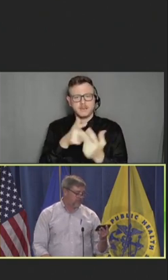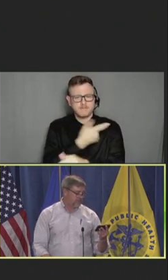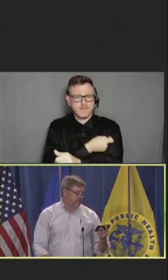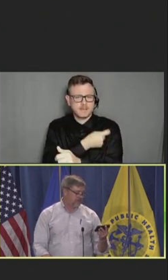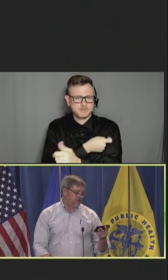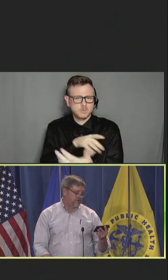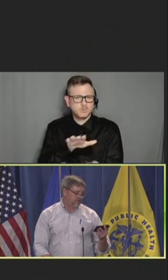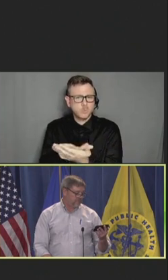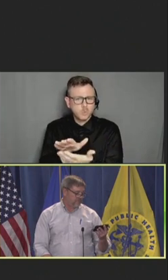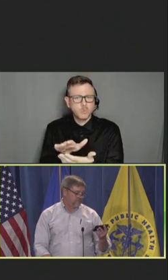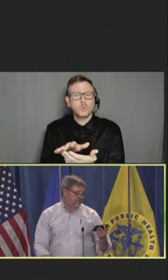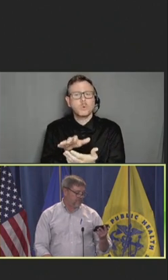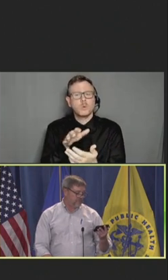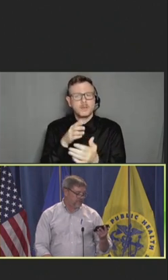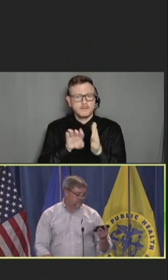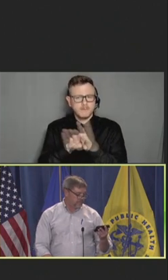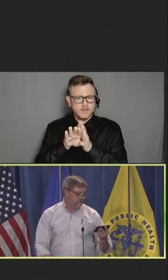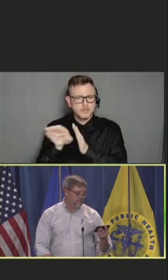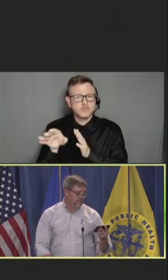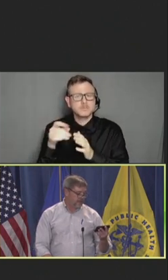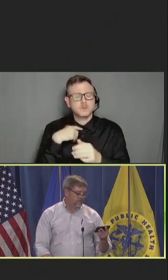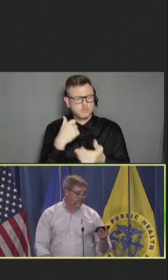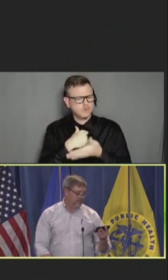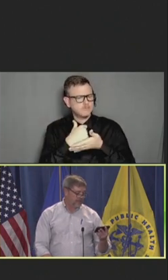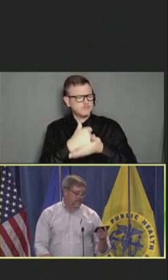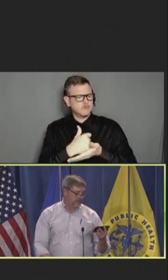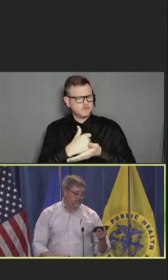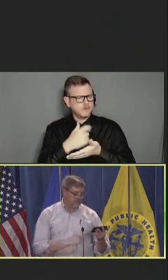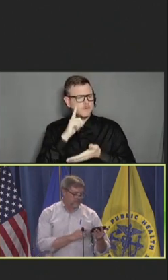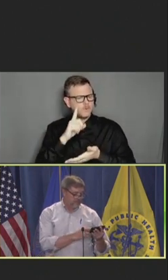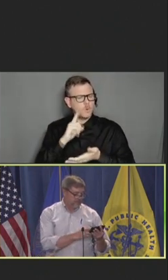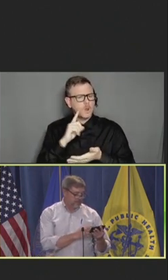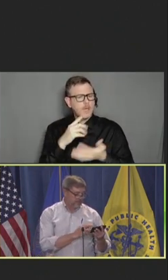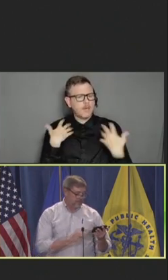very helpful in improving health equity.